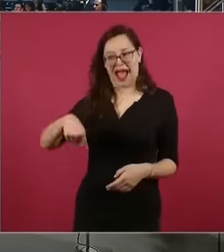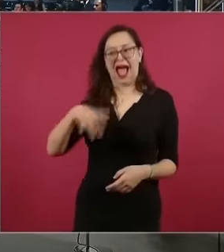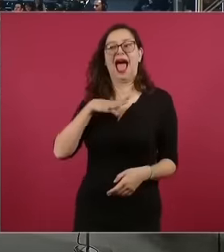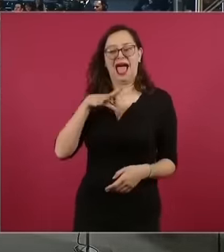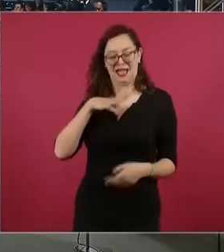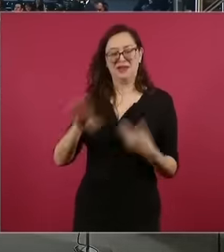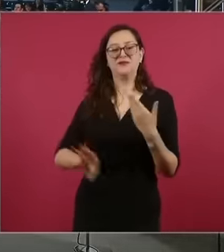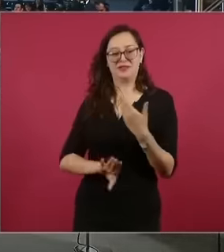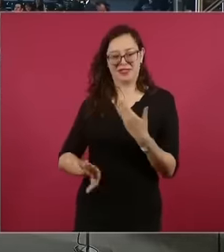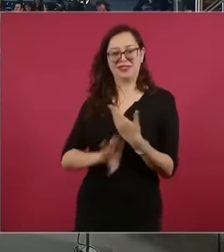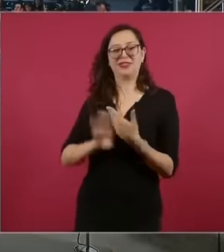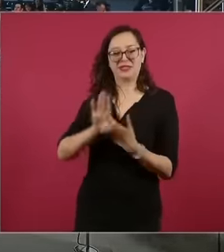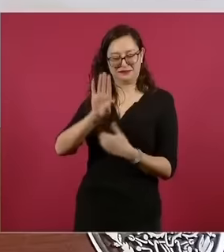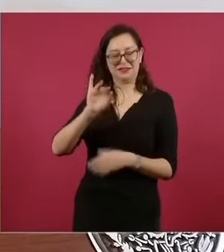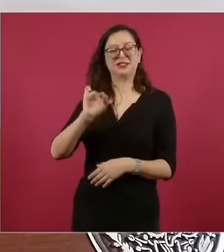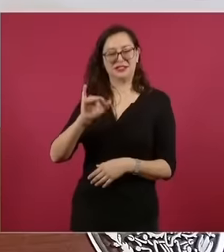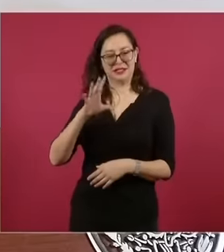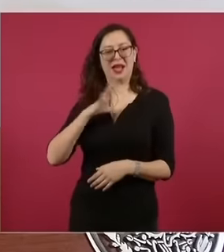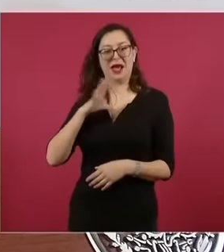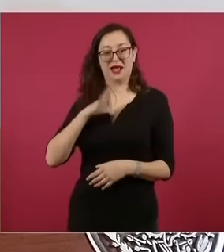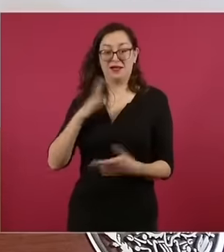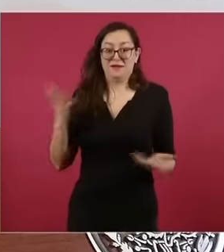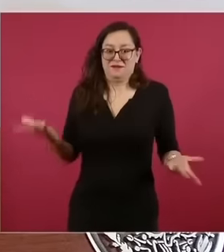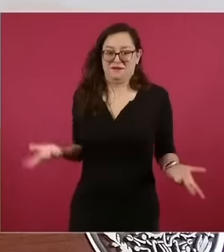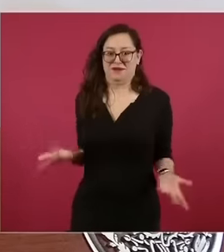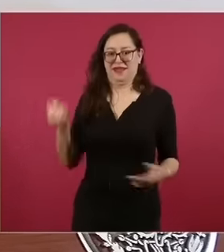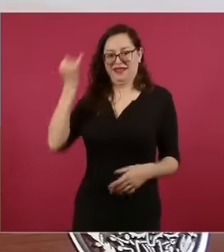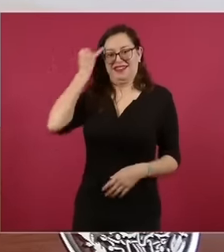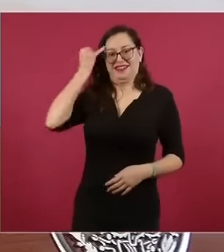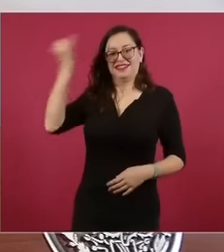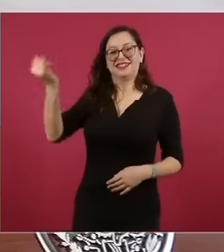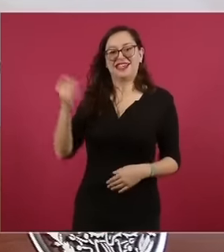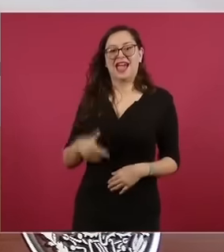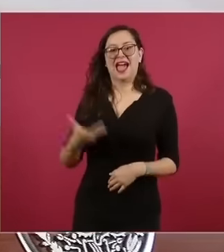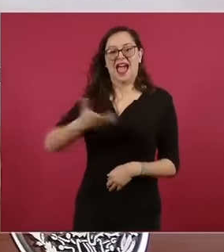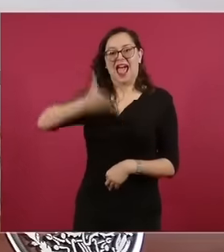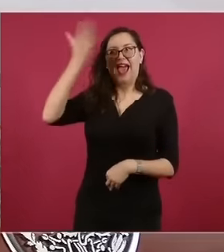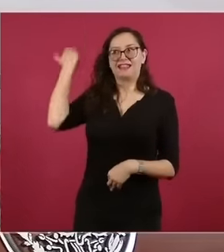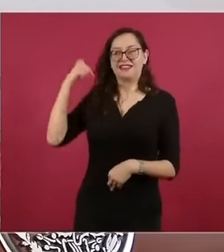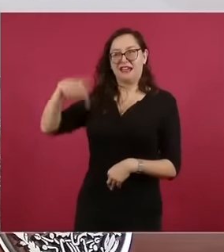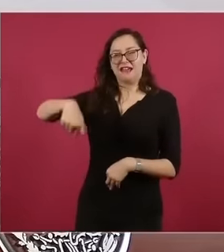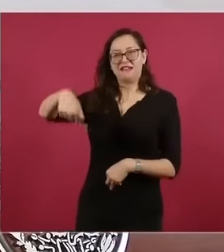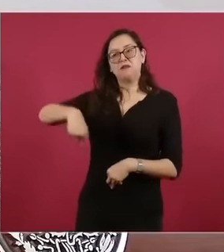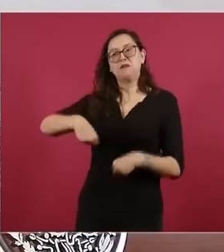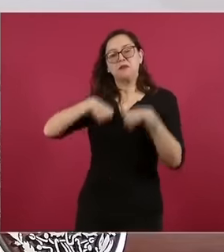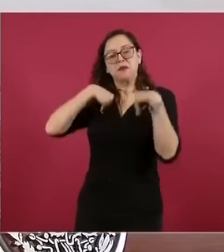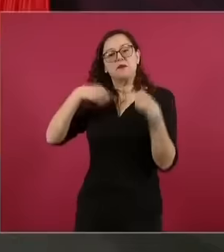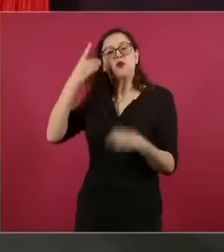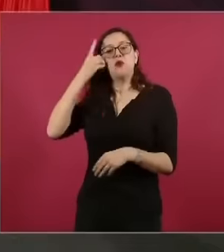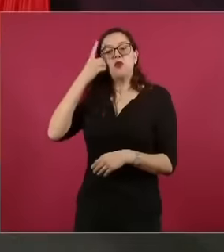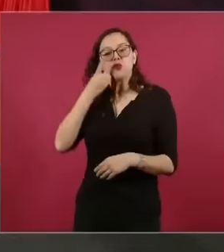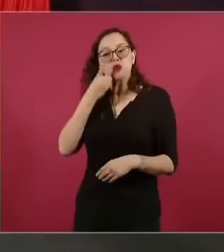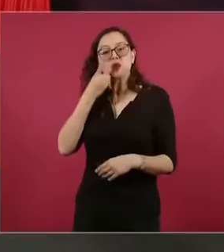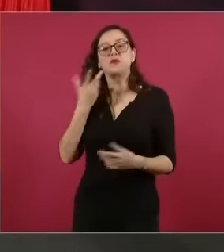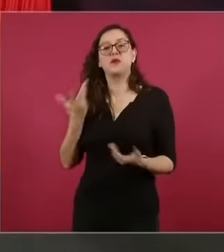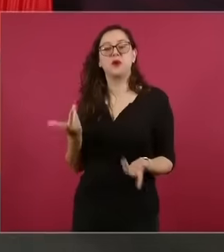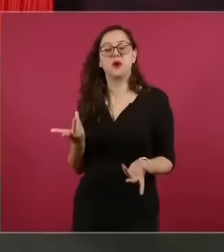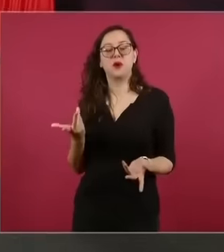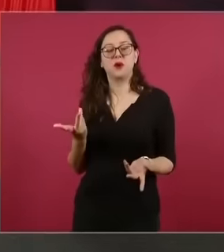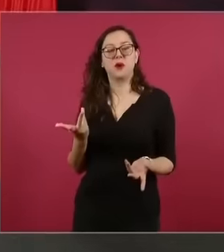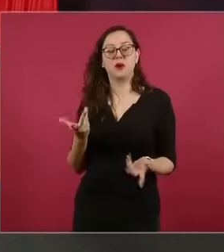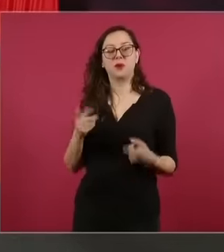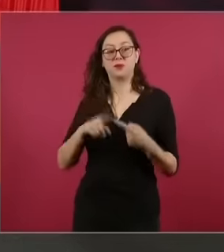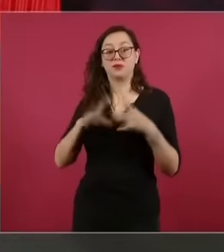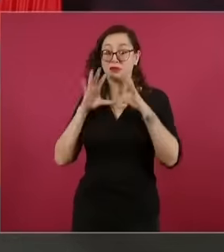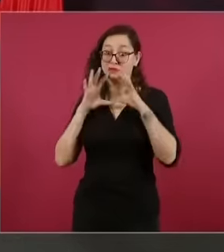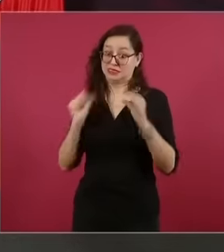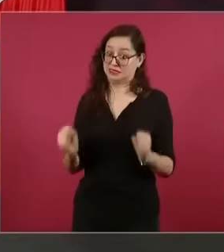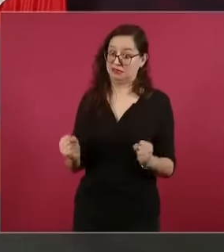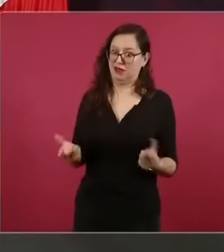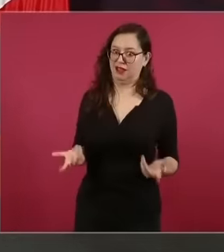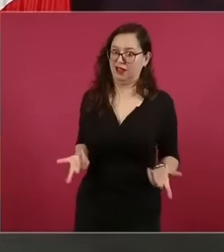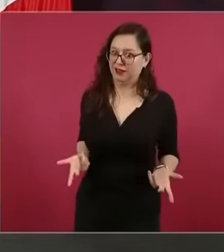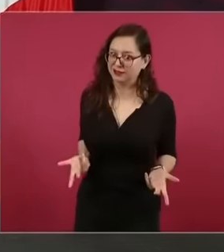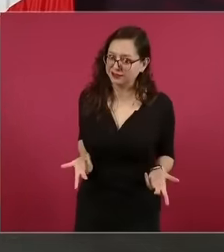but yes well imagine that this Maximilian was here slept,